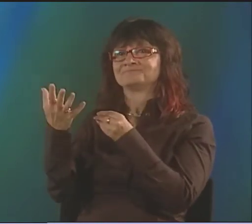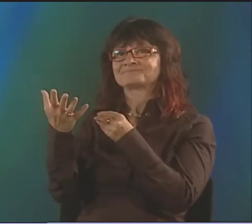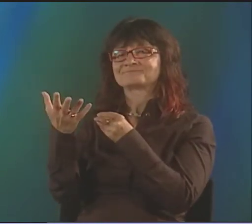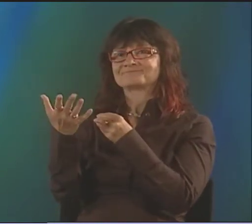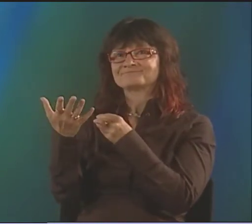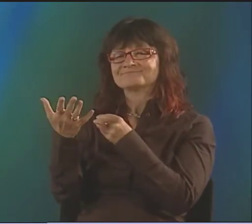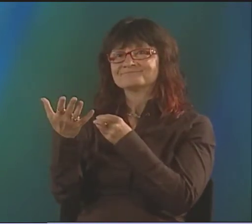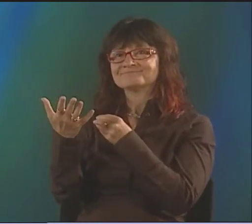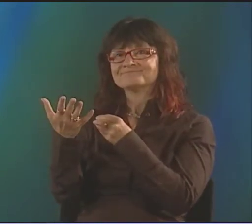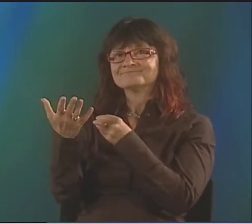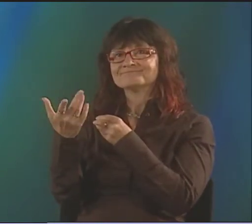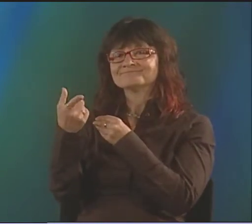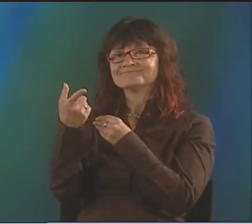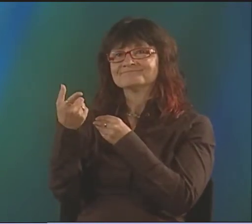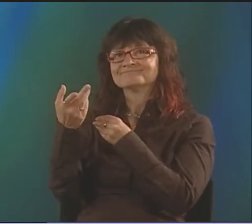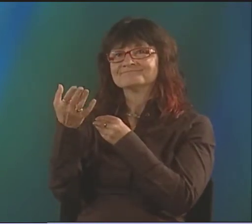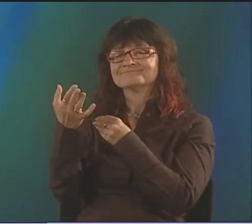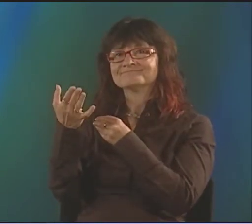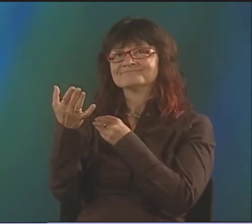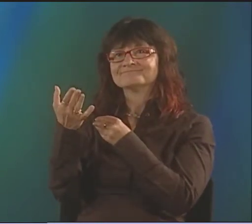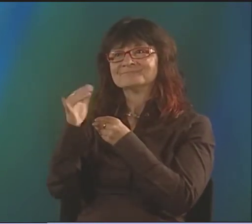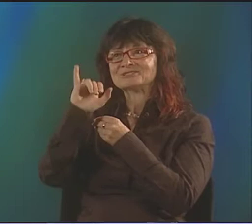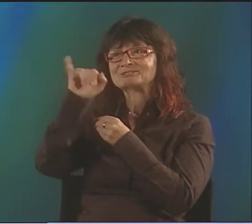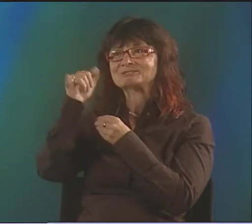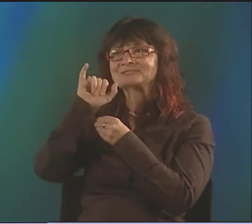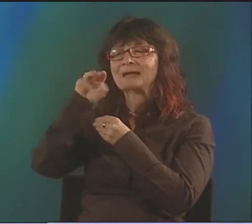THERE WAS ONE POEM THAT I THINK KENNY...